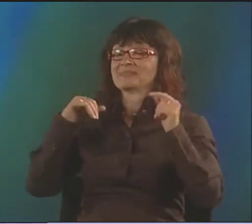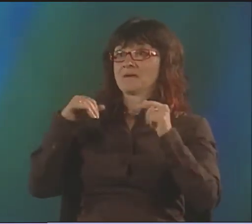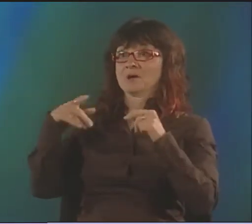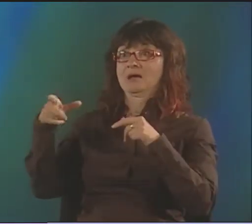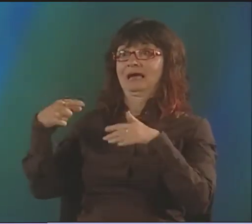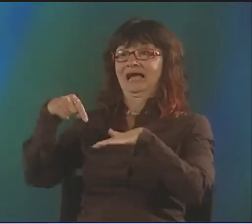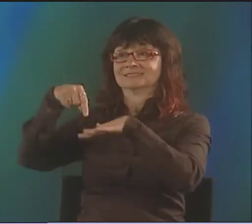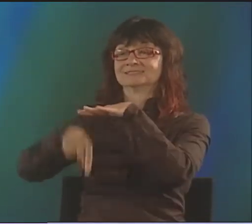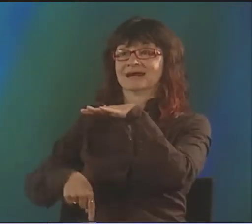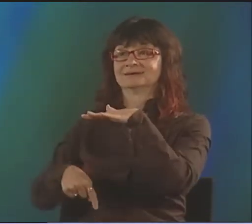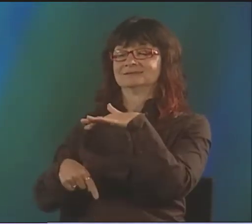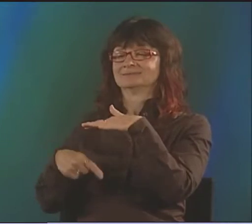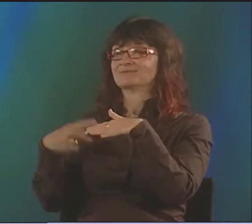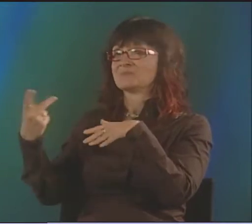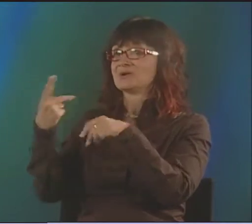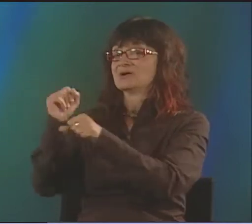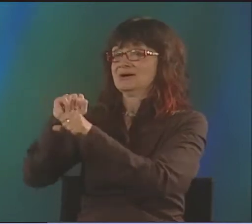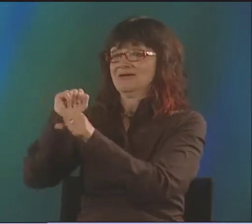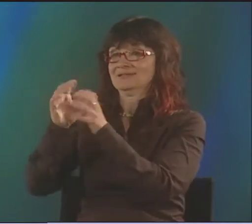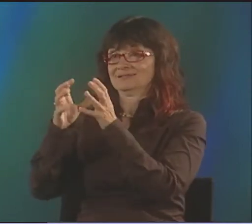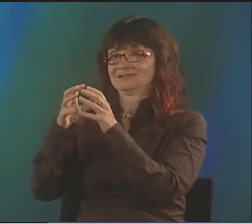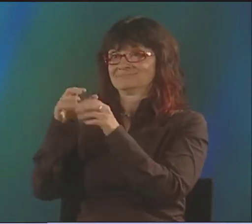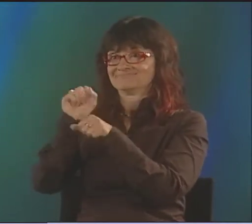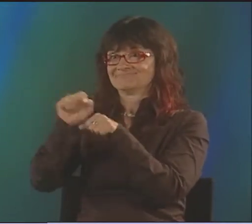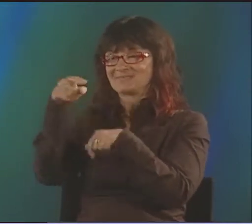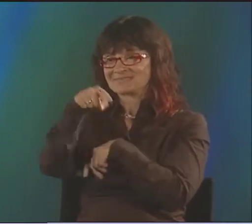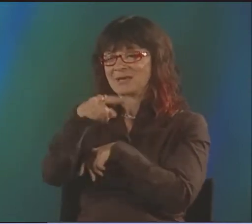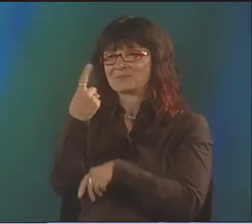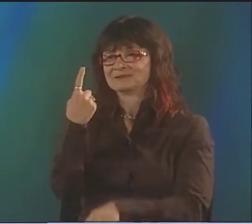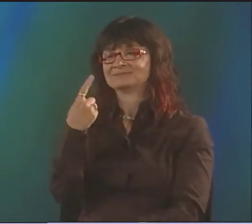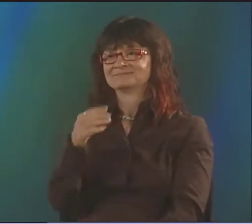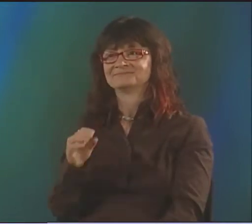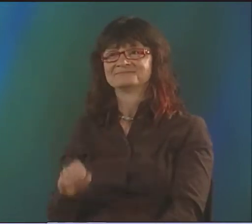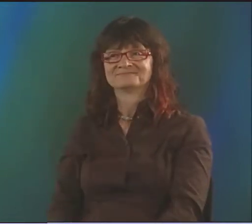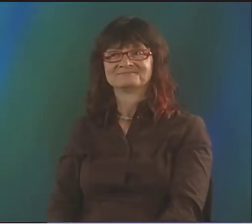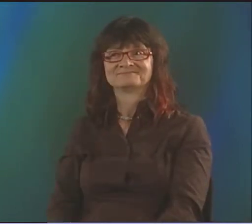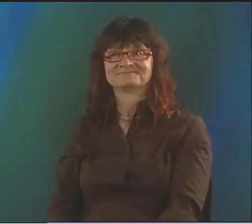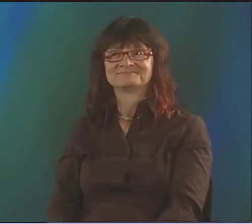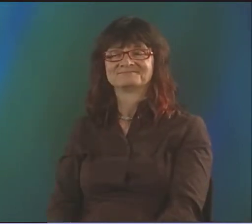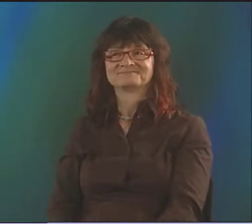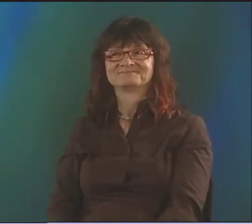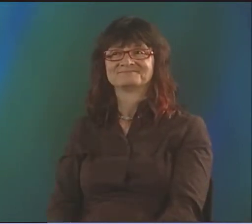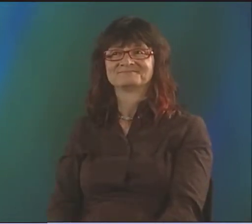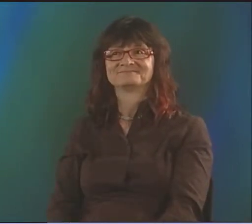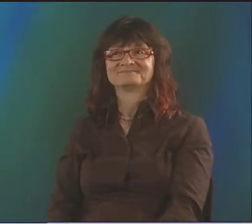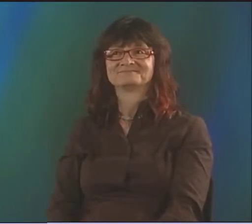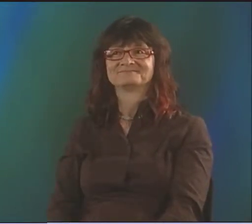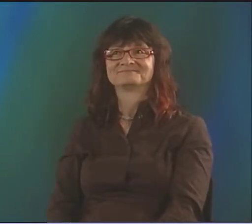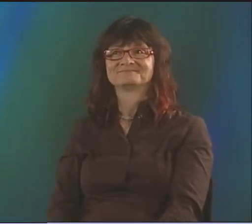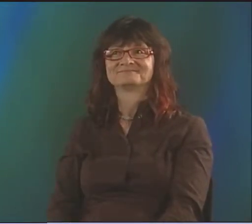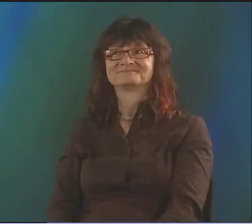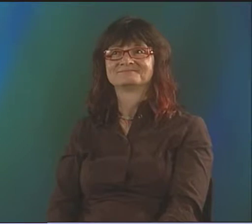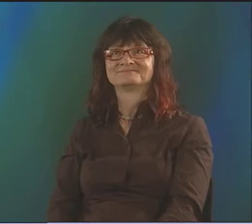AND THEN USED THAT IN JUXTAPOSITION AND OVERLAP WITH THE HOLOCAUST WITH WHAT HAPPENED TO THE JEWS IN GERMANY.